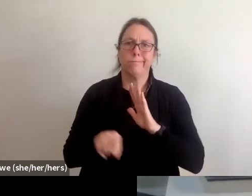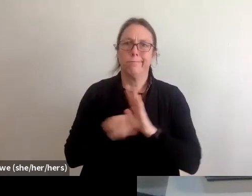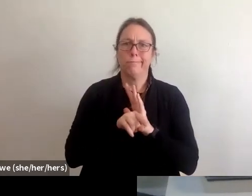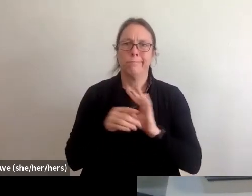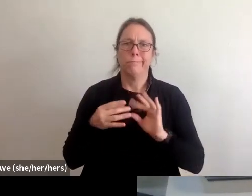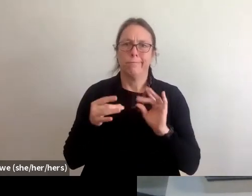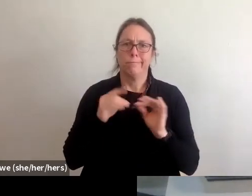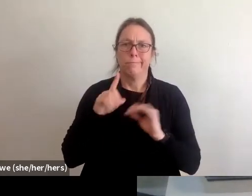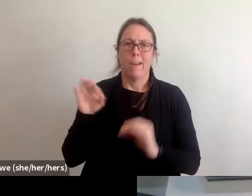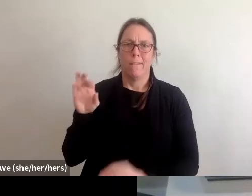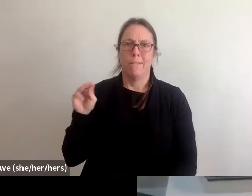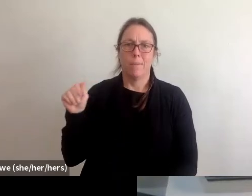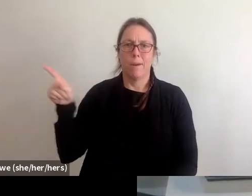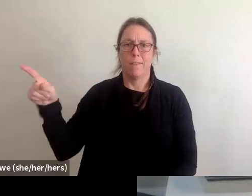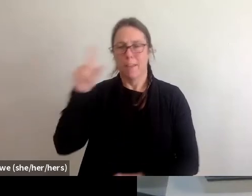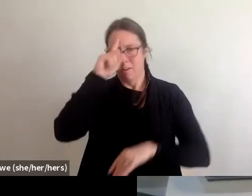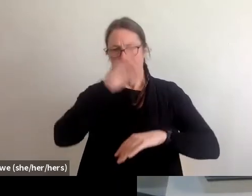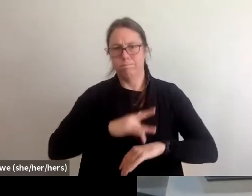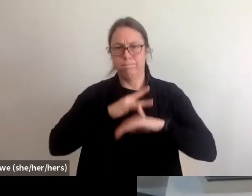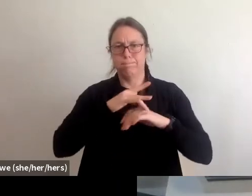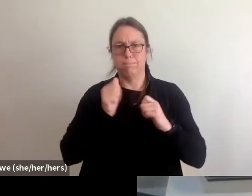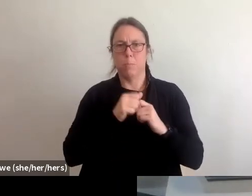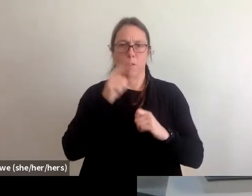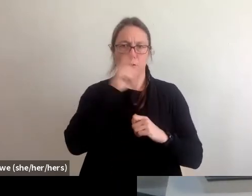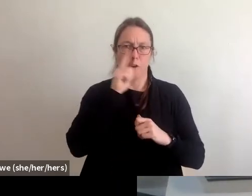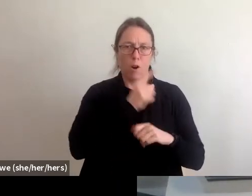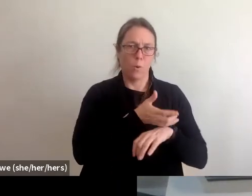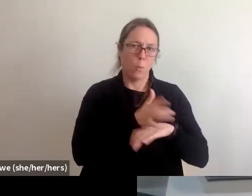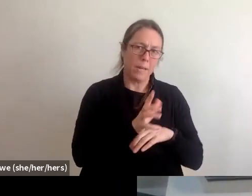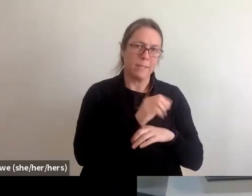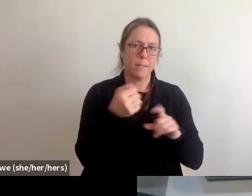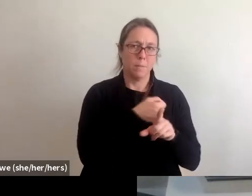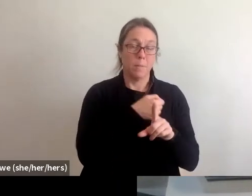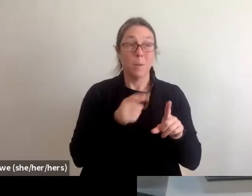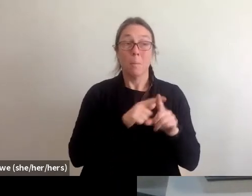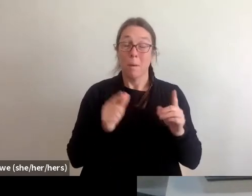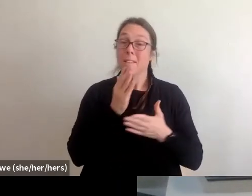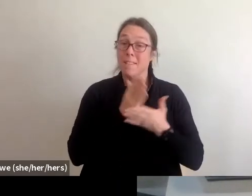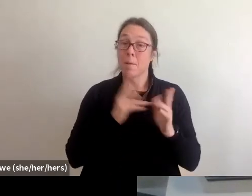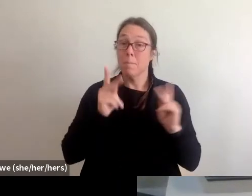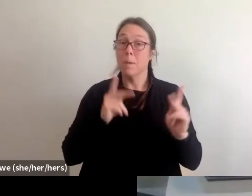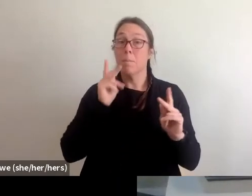about fraud, waste and abuse, but there are folks that do go around claiming to be FEMA representatives when they are not.